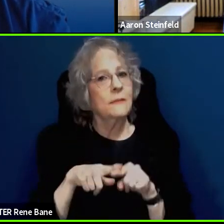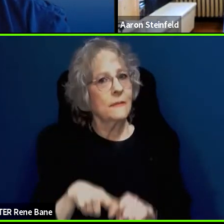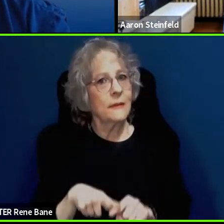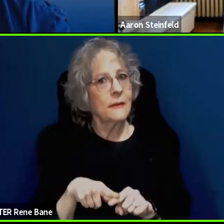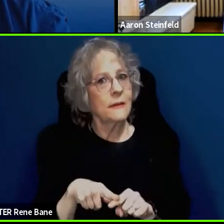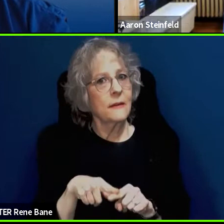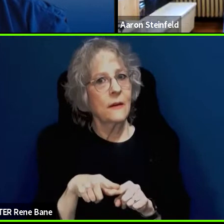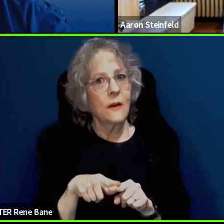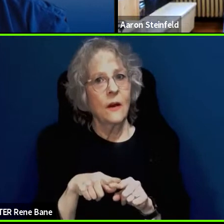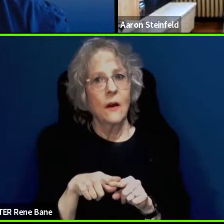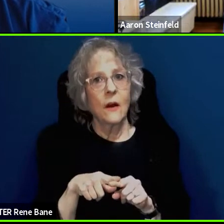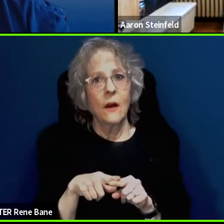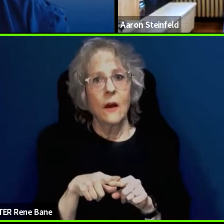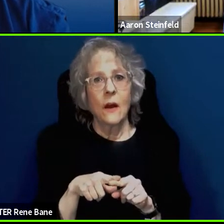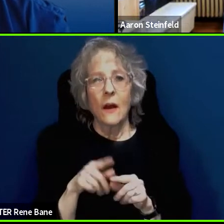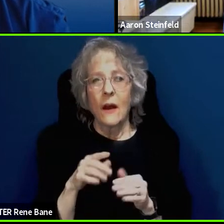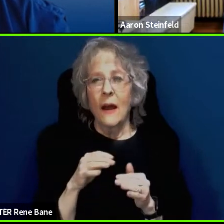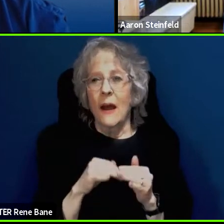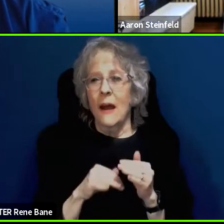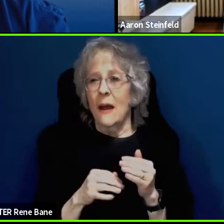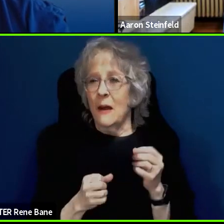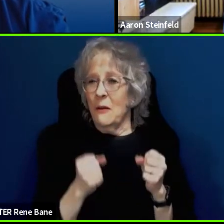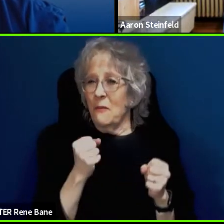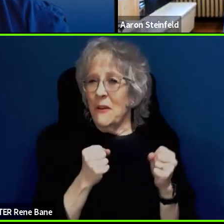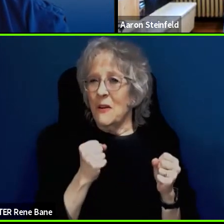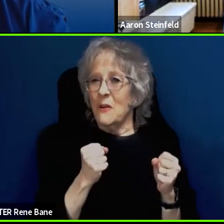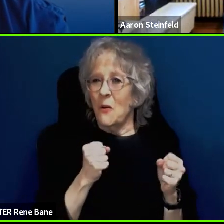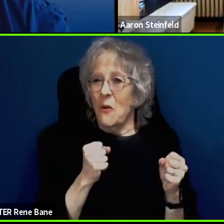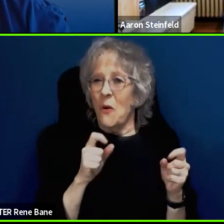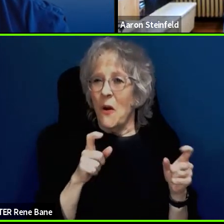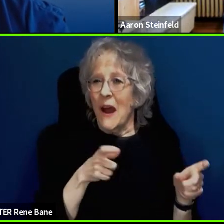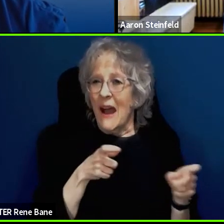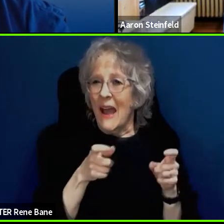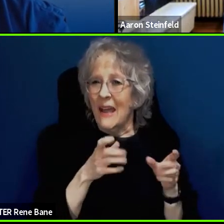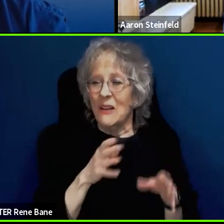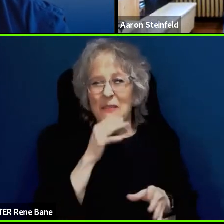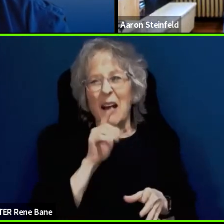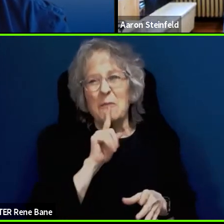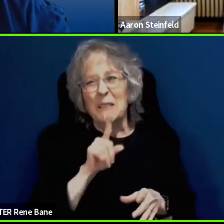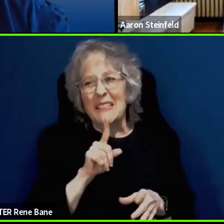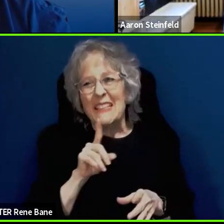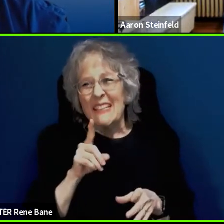essentially vehicle handlers, people who are not quite dispatchers but more like people who